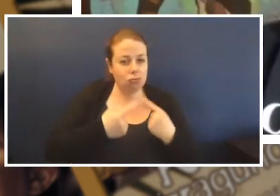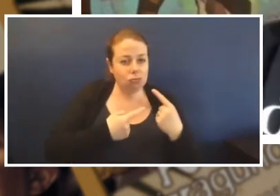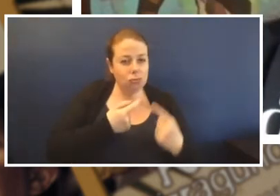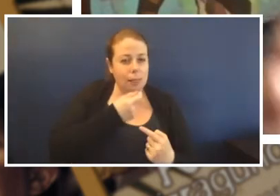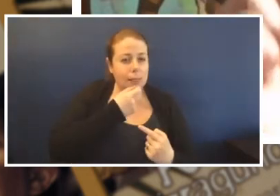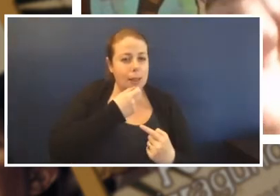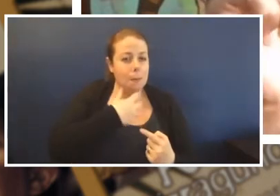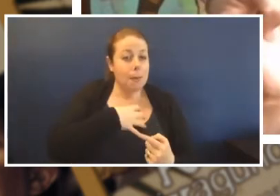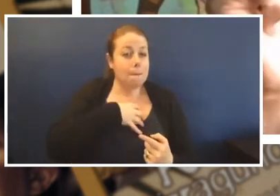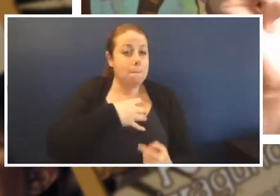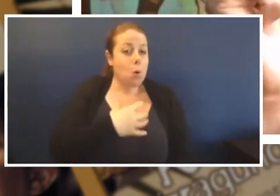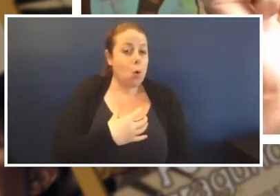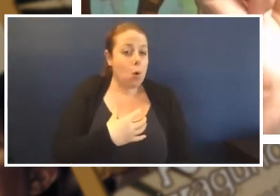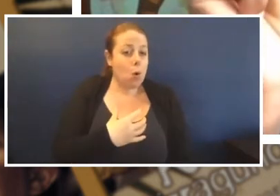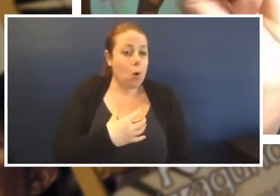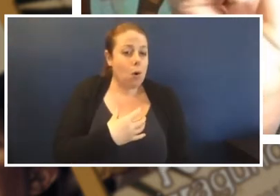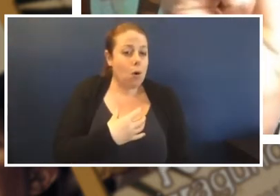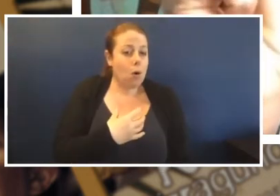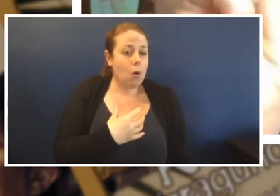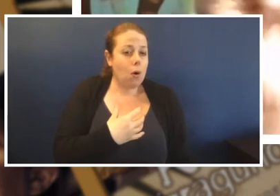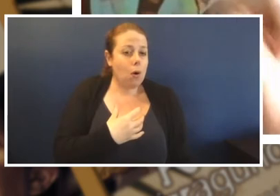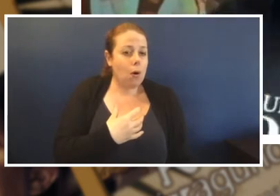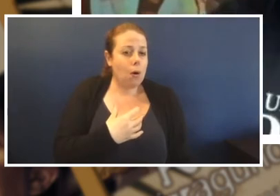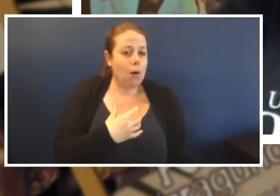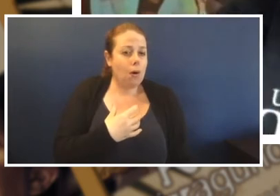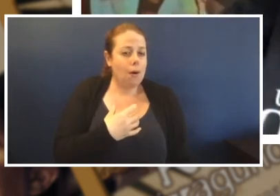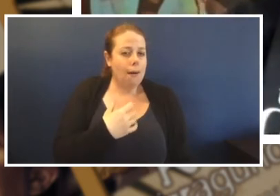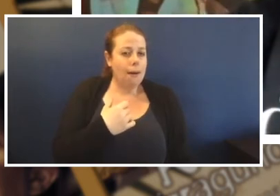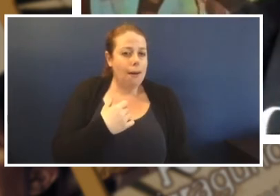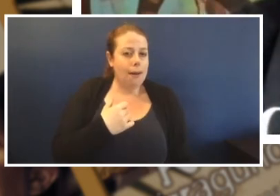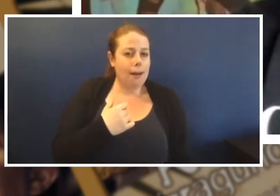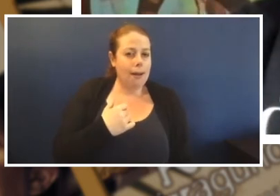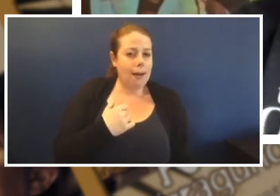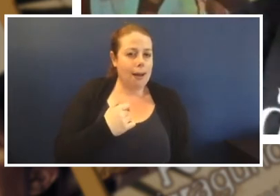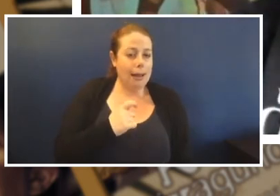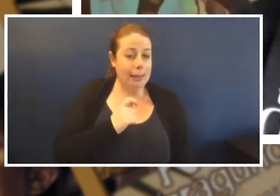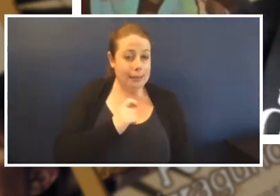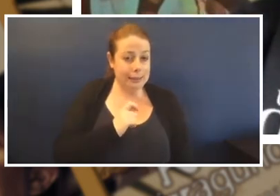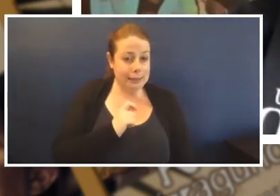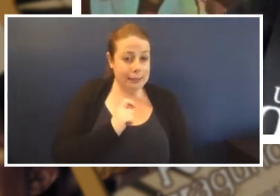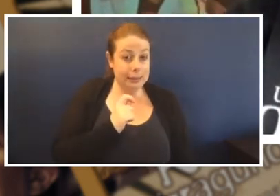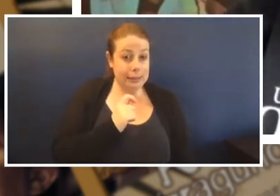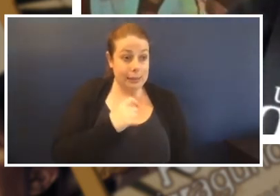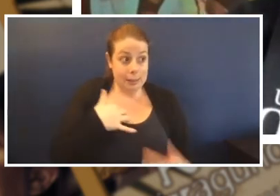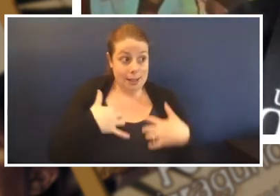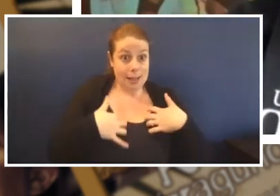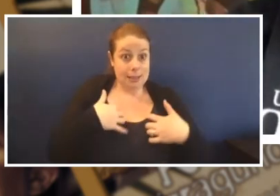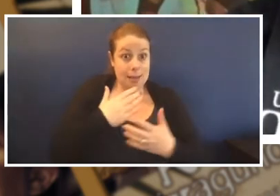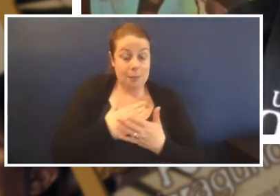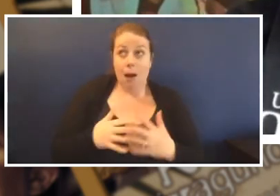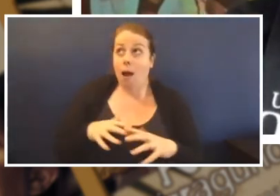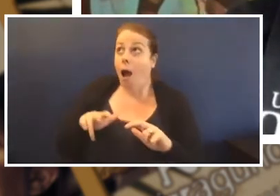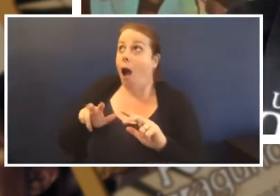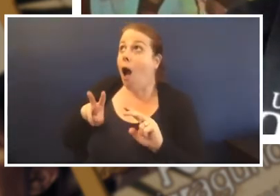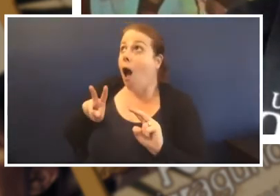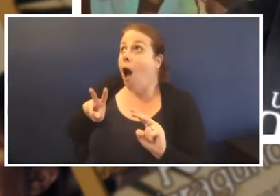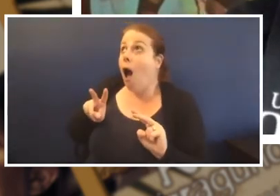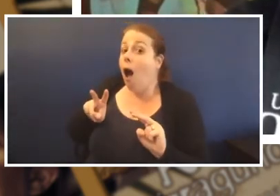and then I really made it work till it came to the big moment. She goes, 'And